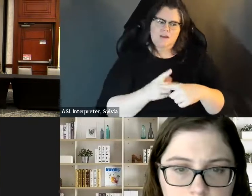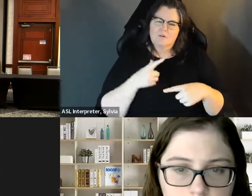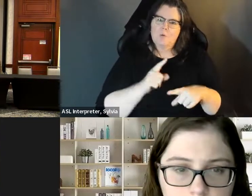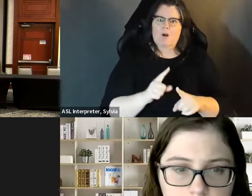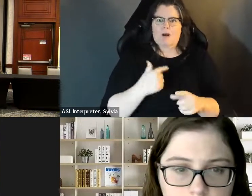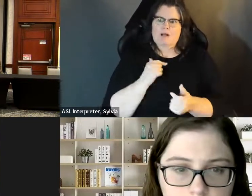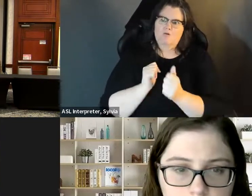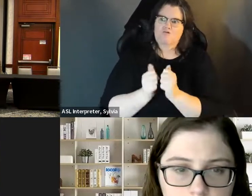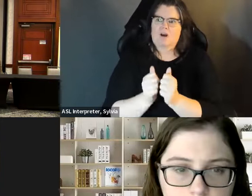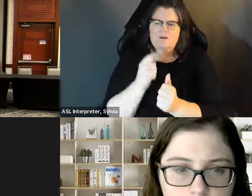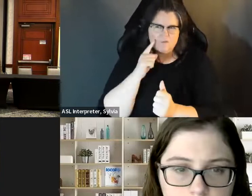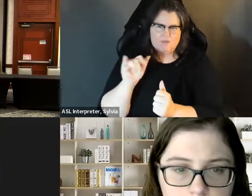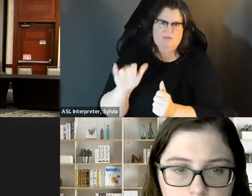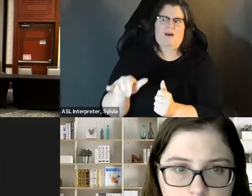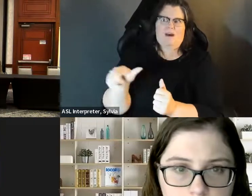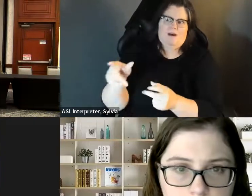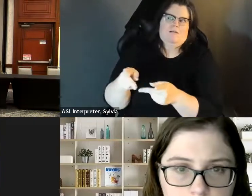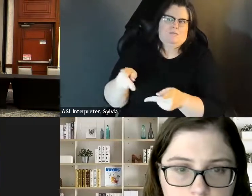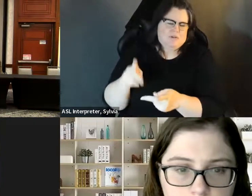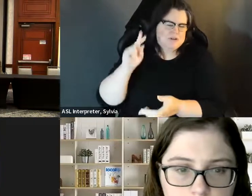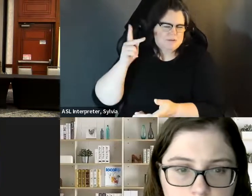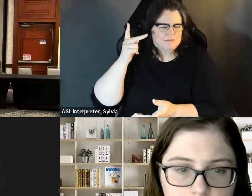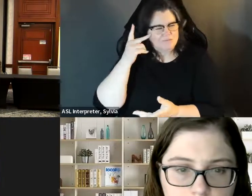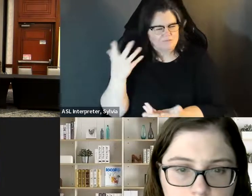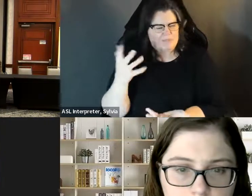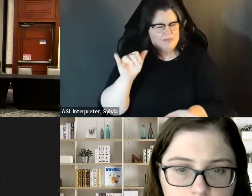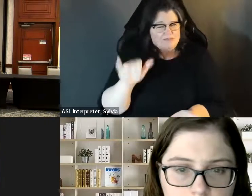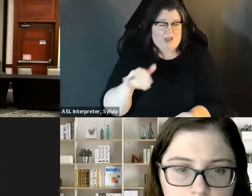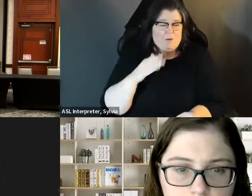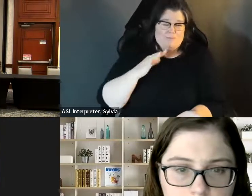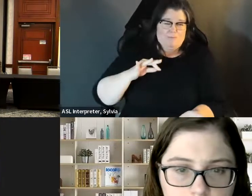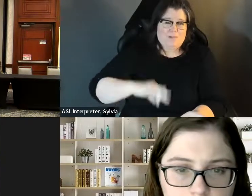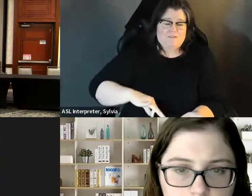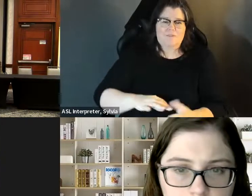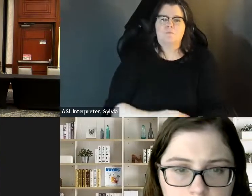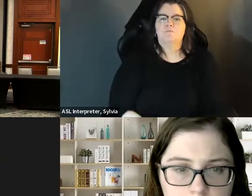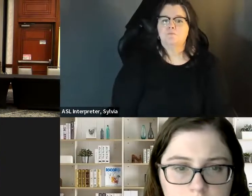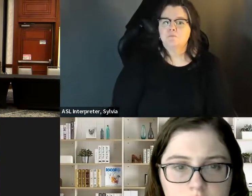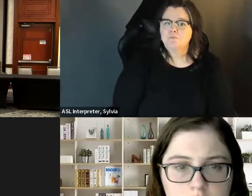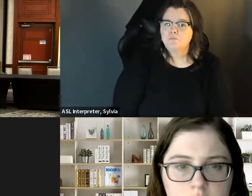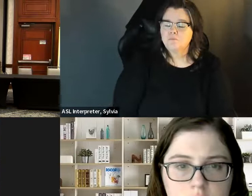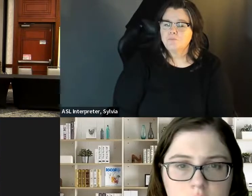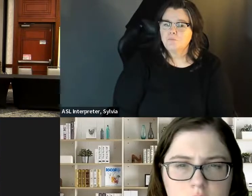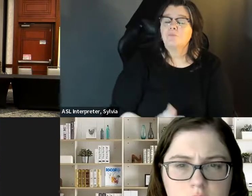being positive about where you are and listening to everybody But you know, the point being is, we we have overcome a lot to get to the situation are, and I think that, as was mentioned, sharing that message just being positive about where you are, and thing to everybody listening to while we're on the campaign trail, I think that's very very helpful thank you good If you've been an office. So I think it's just one of those things that we just we just have to work through and and focus on what our whole platforms are and getting the message out for the entire community , listening to while we're on the campaign trail, I think